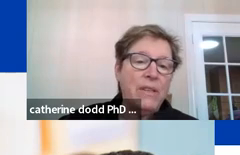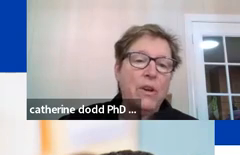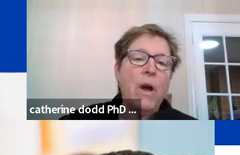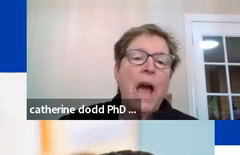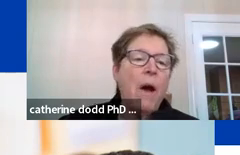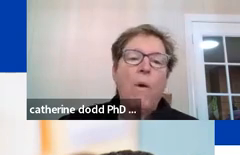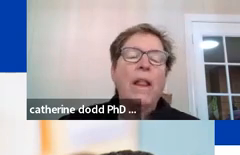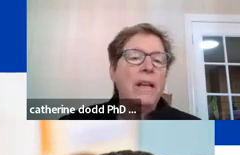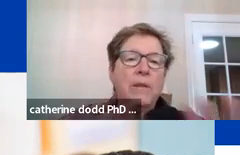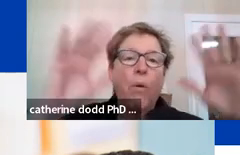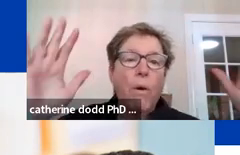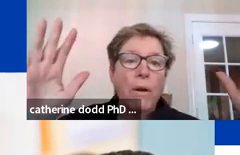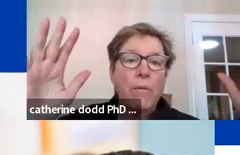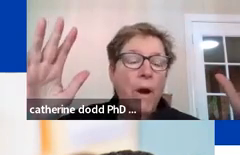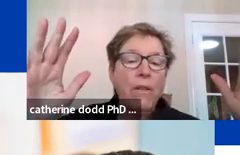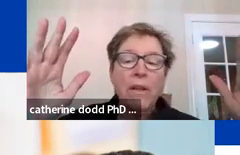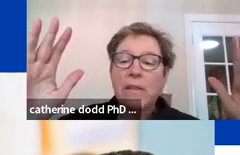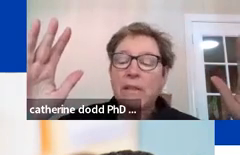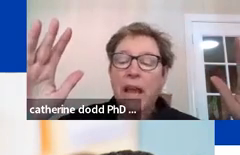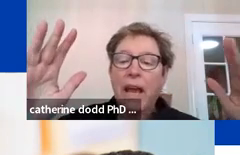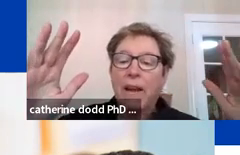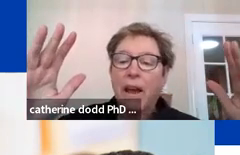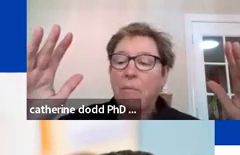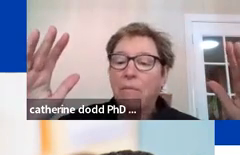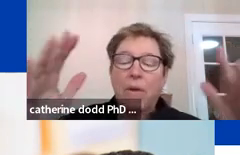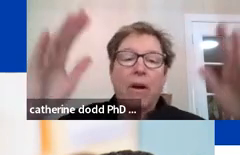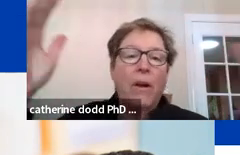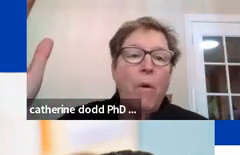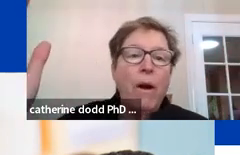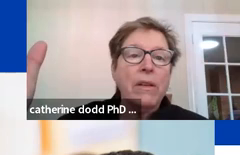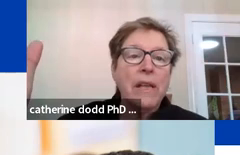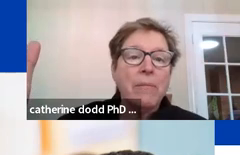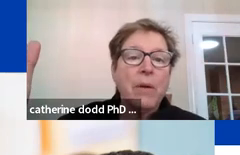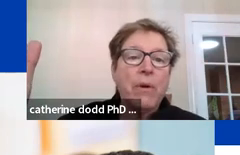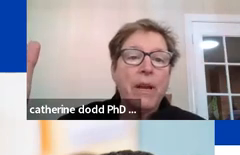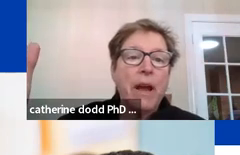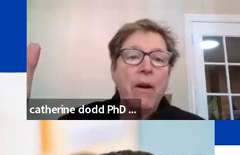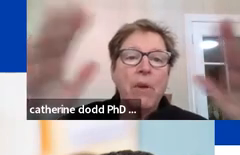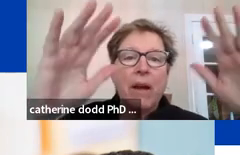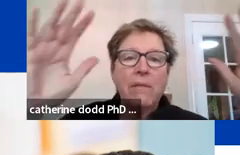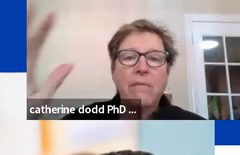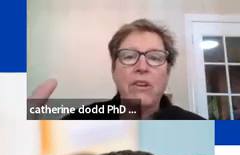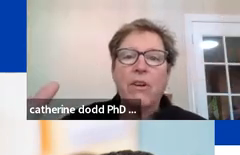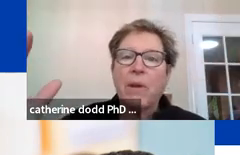strands. So while I support wireless and I’m on a wireless laptop right now. I'm not. You know.